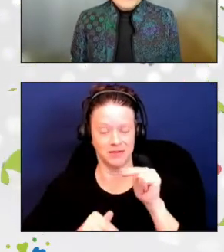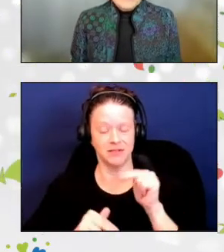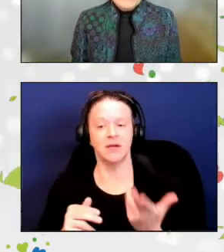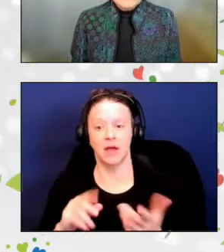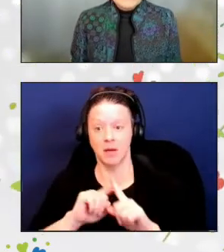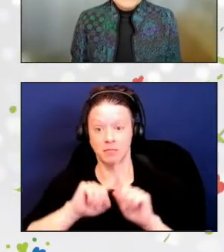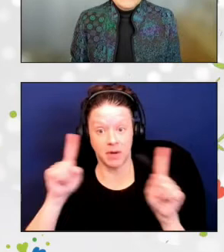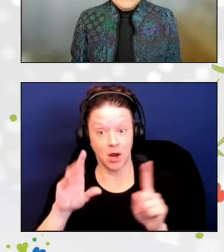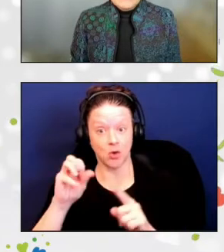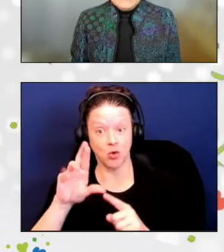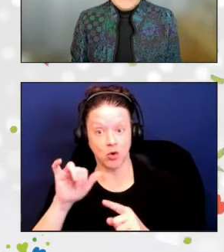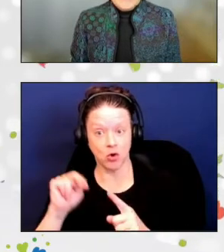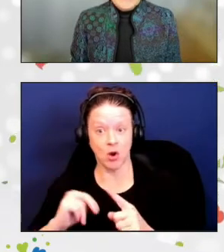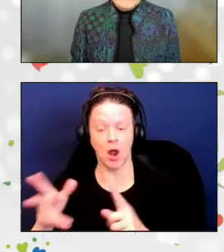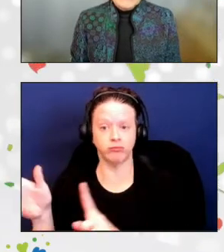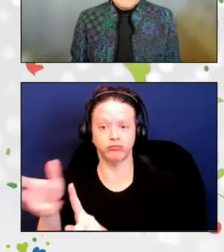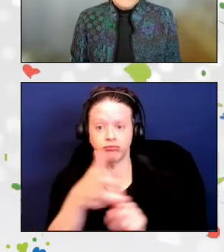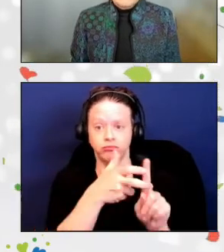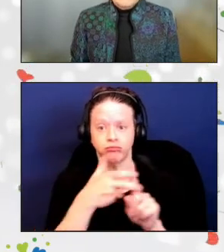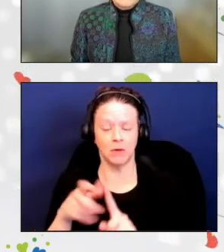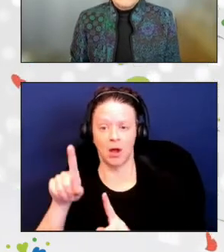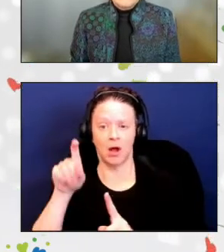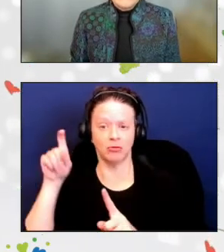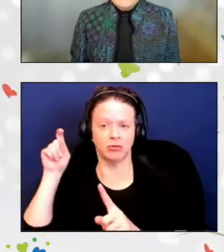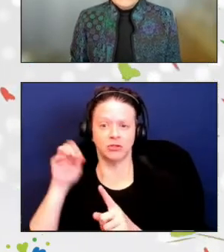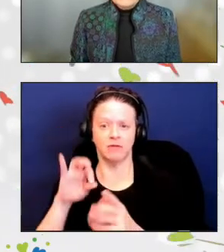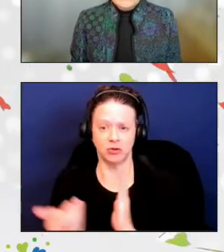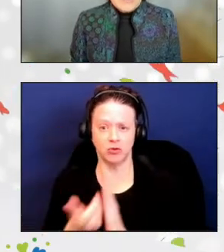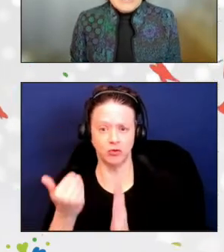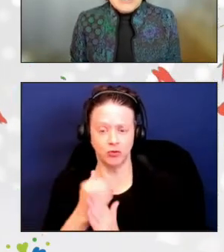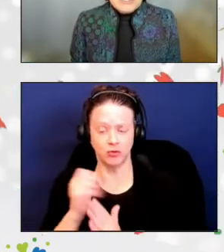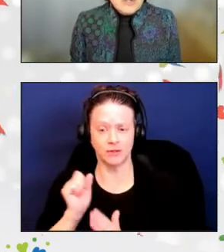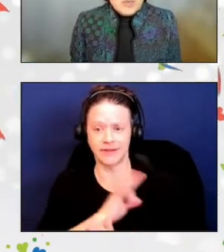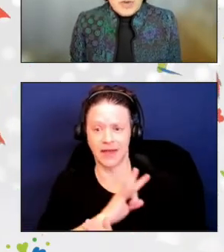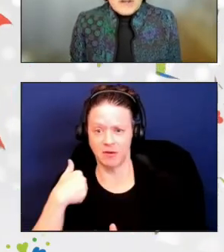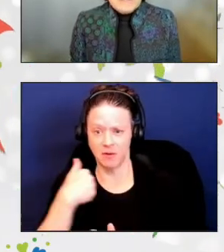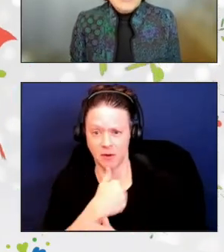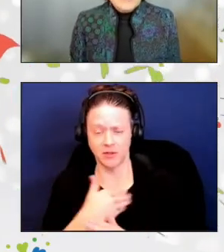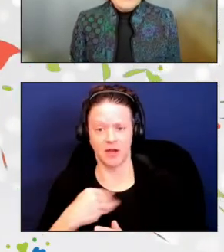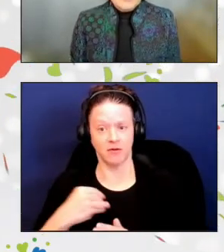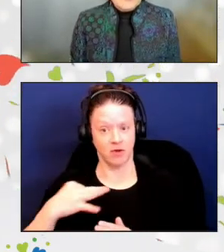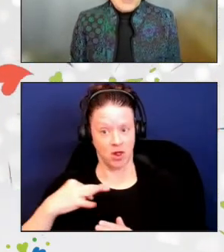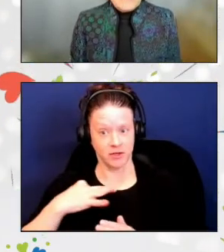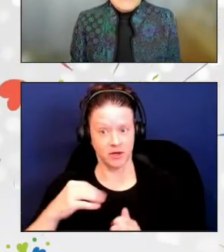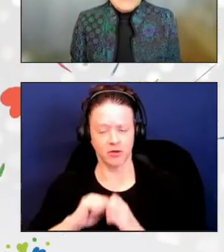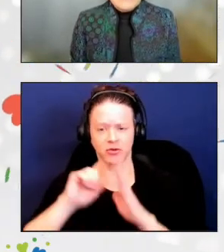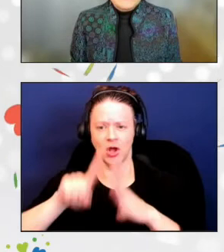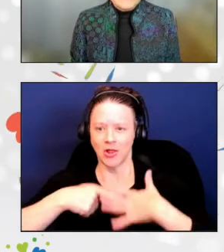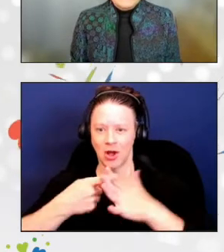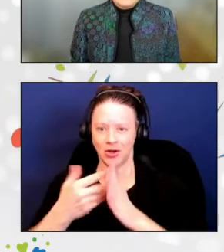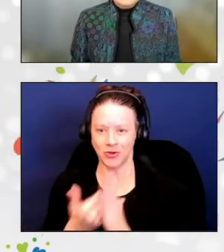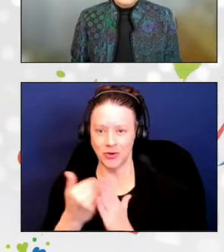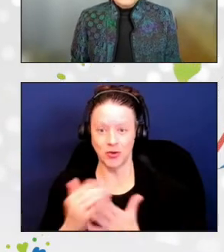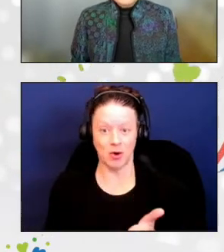hundreds of new staff members and volunteers, launched new partnerships with private sector ventures,